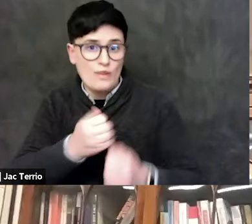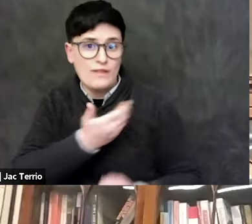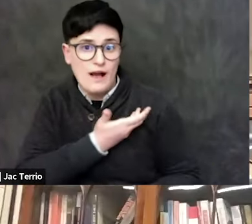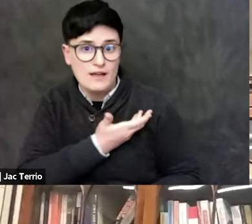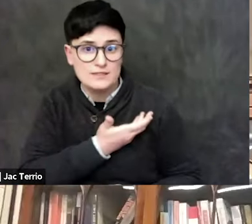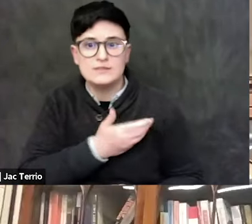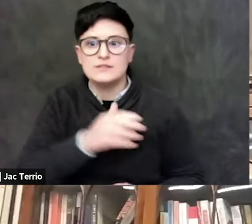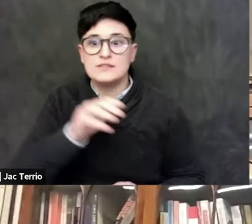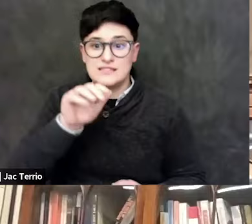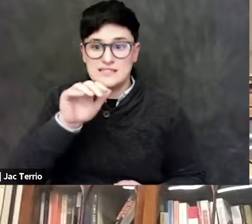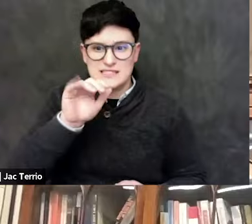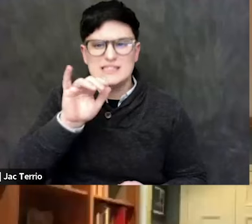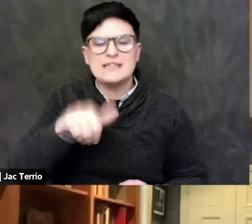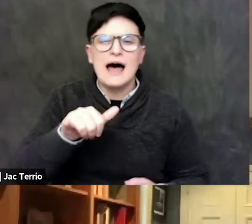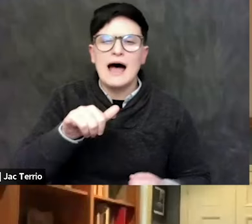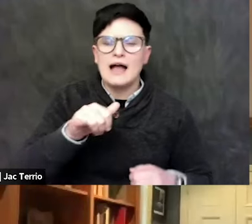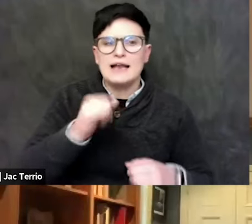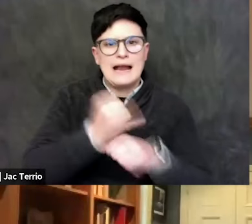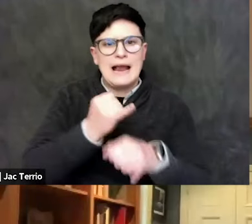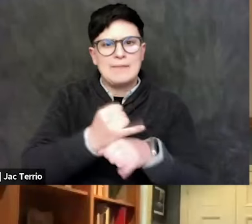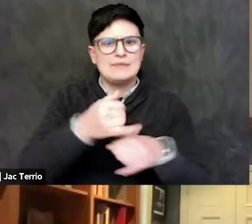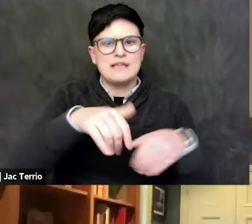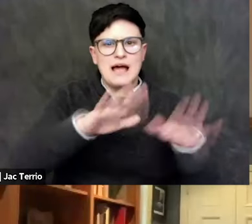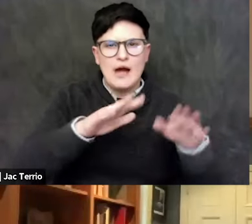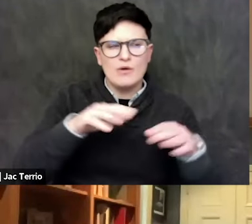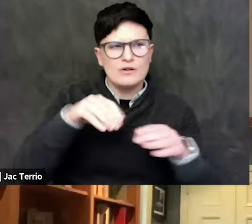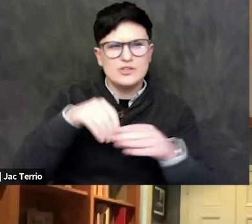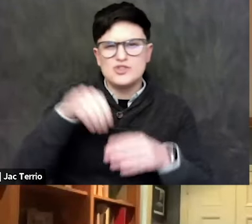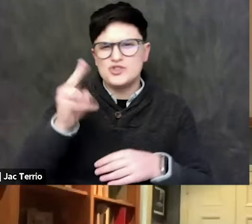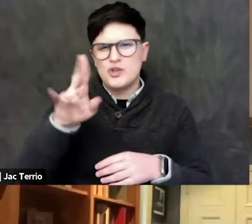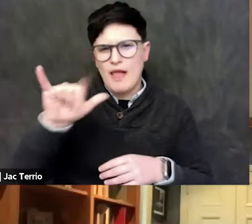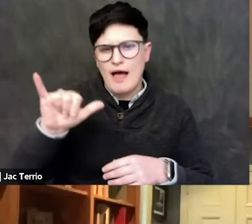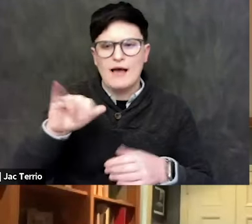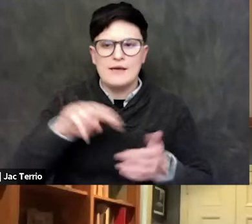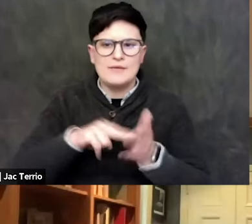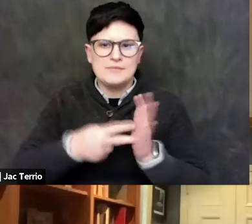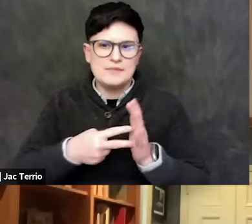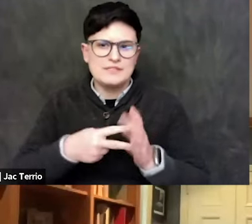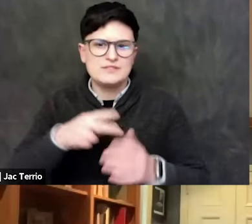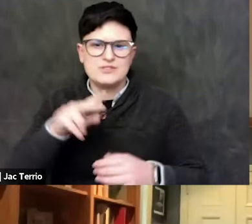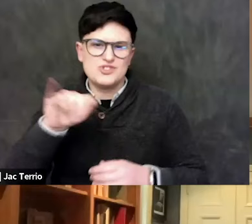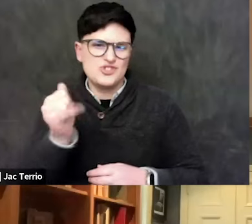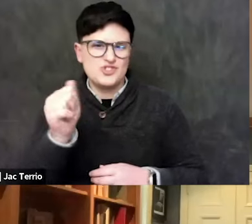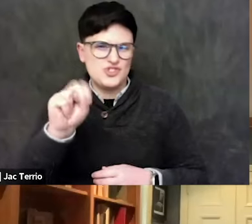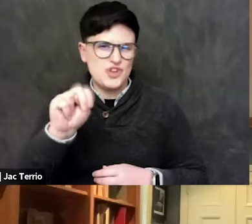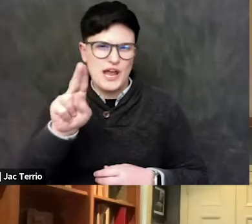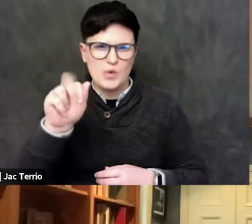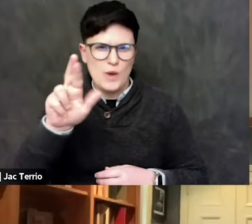Campus was out. And in 2008, it was January, so campus was out. So that's one of the other different factors here